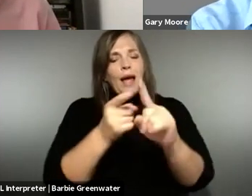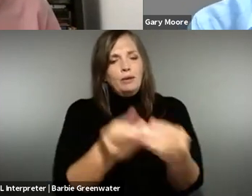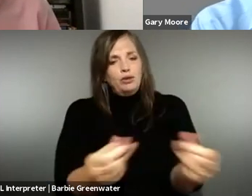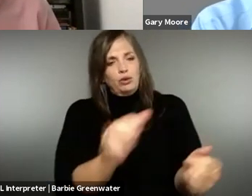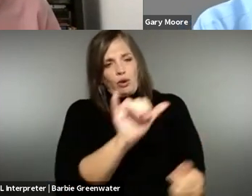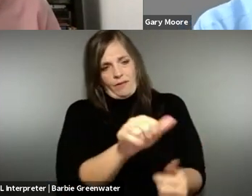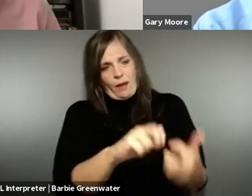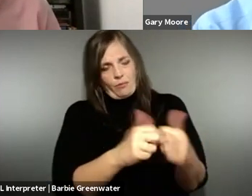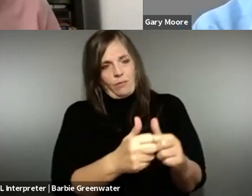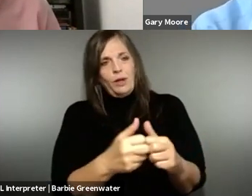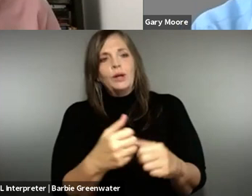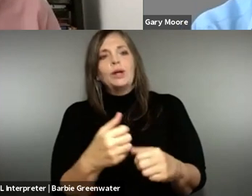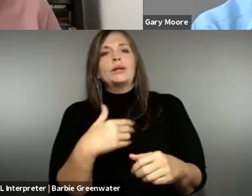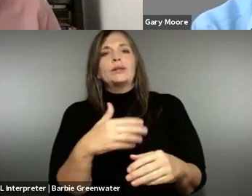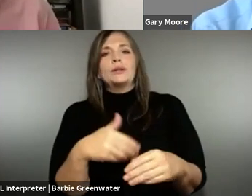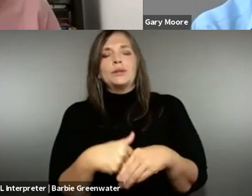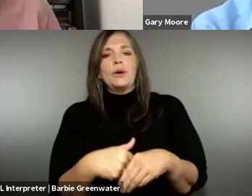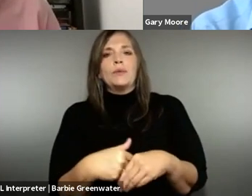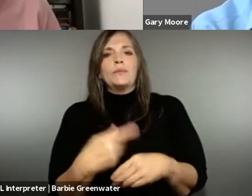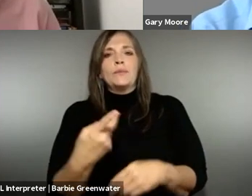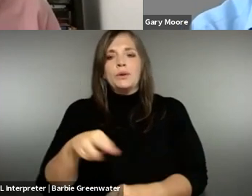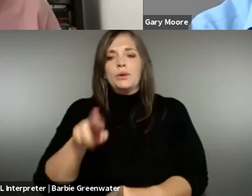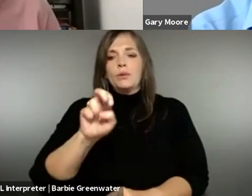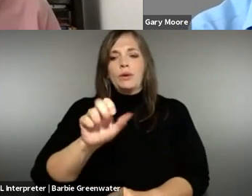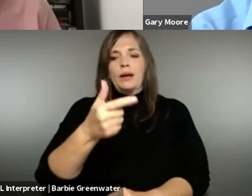(?). We are presenting results from a couple of research projects aiming to